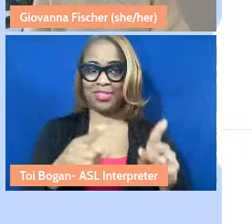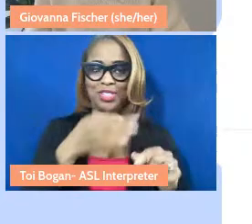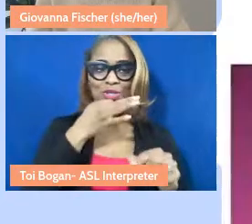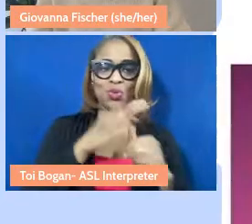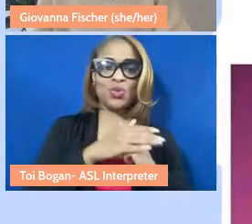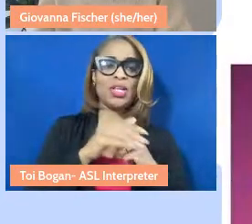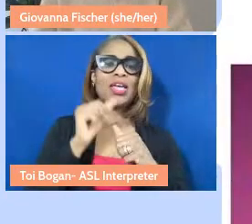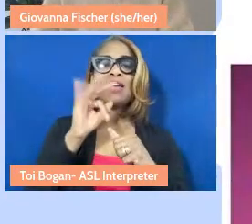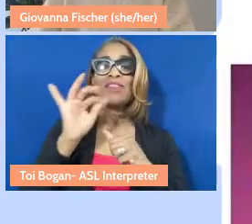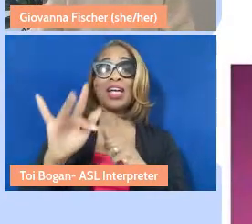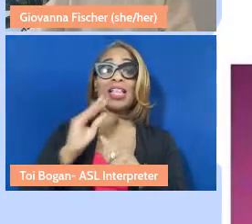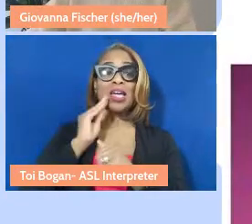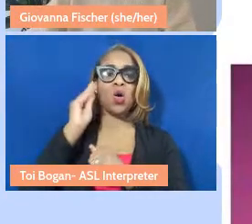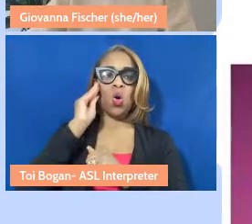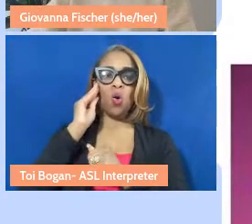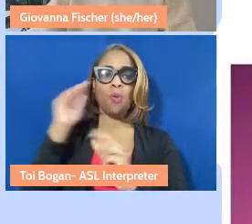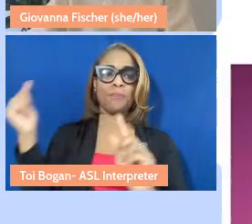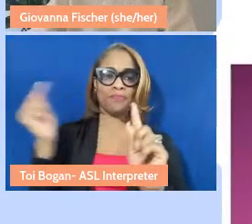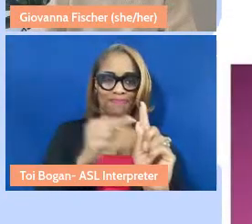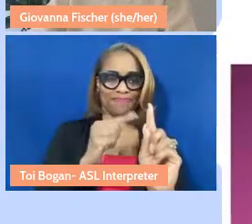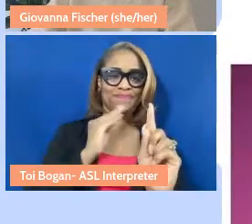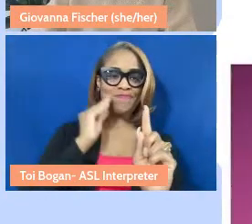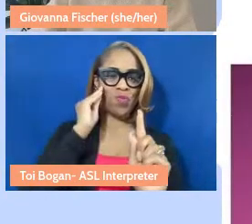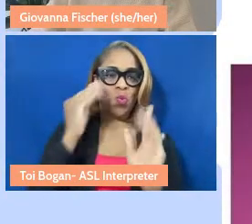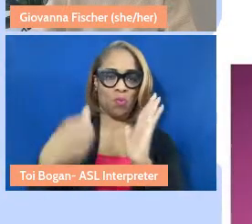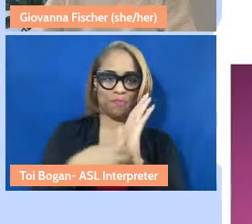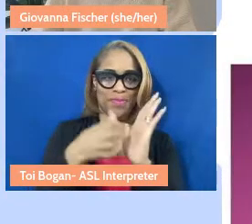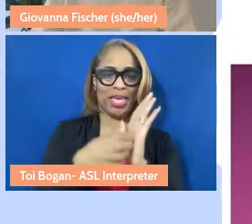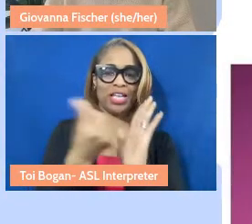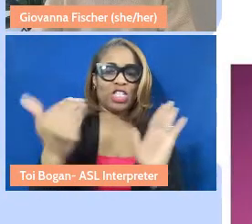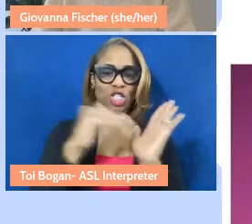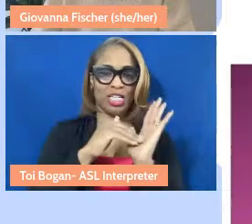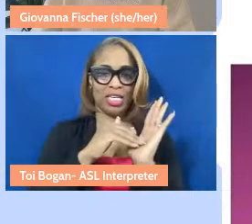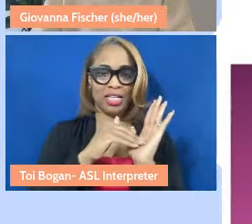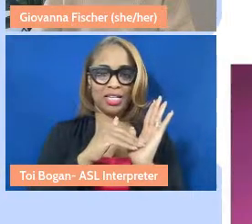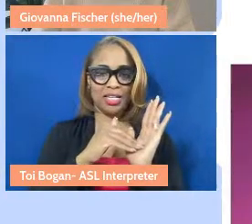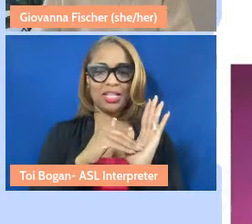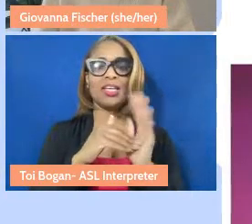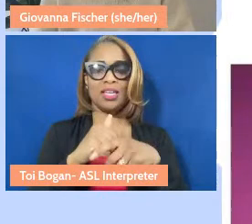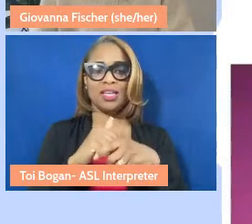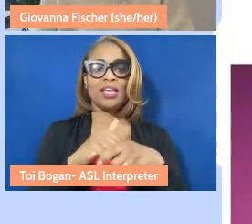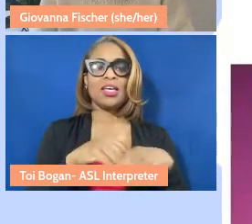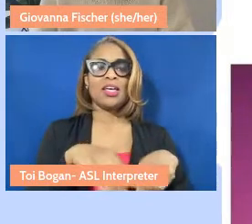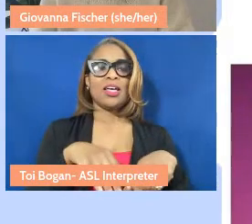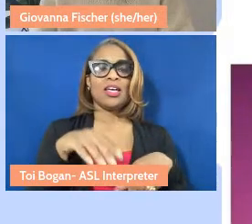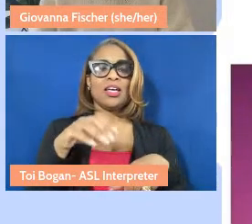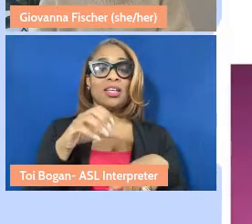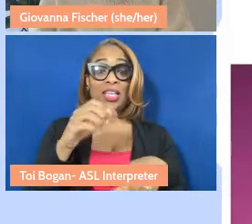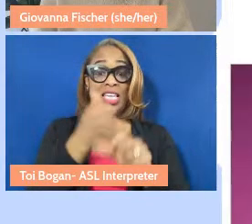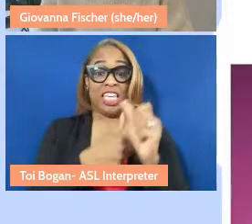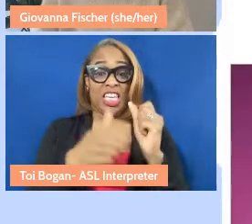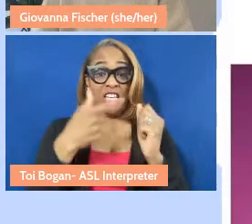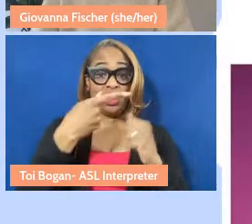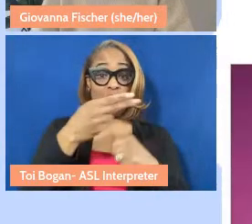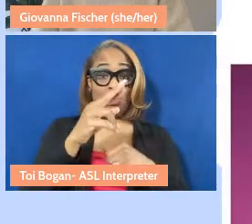it'll bring us back to our home page. Just to frame it up, each of the profiles consist